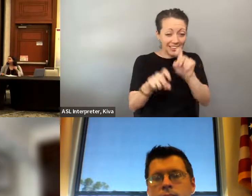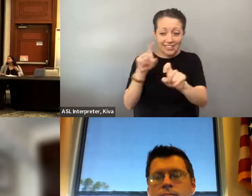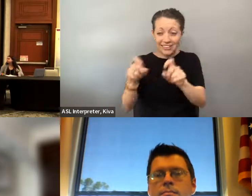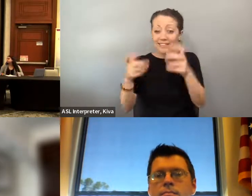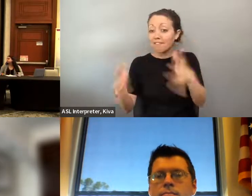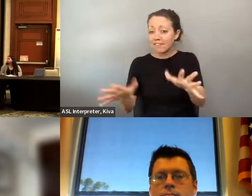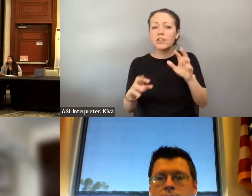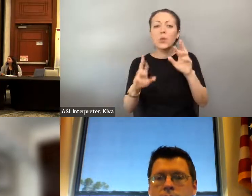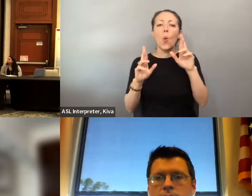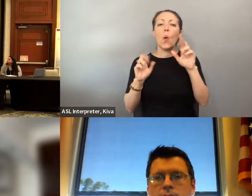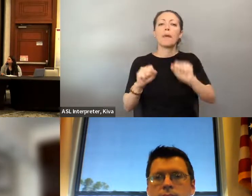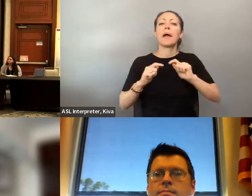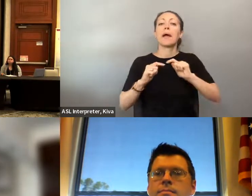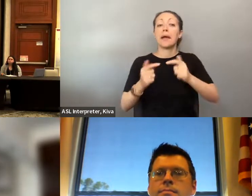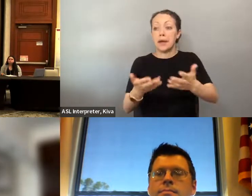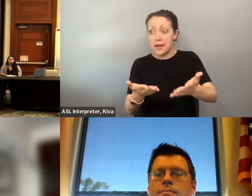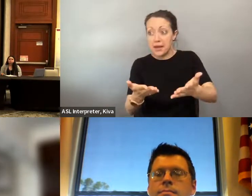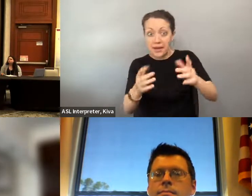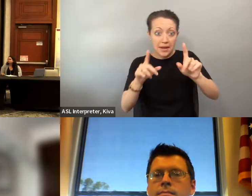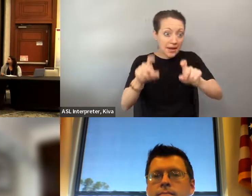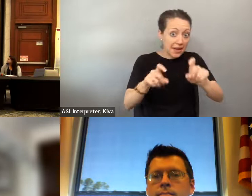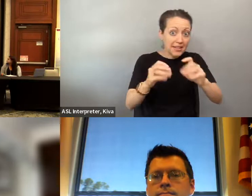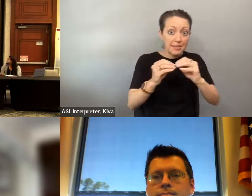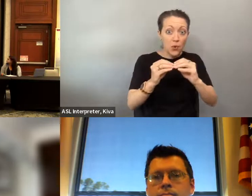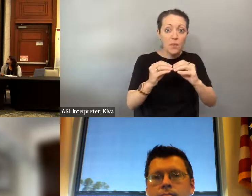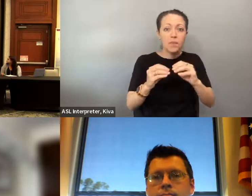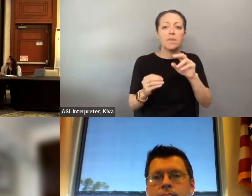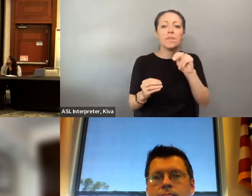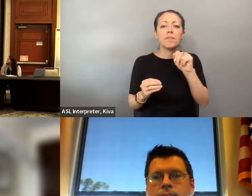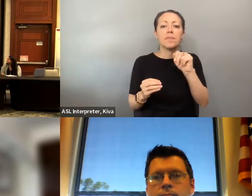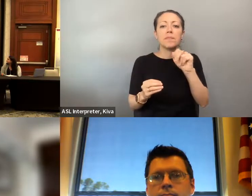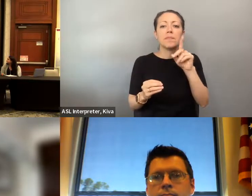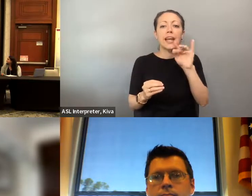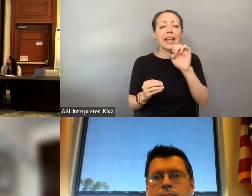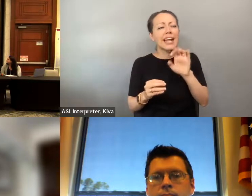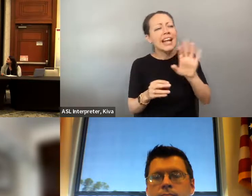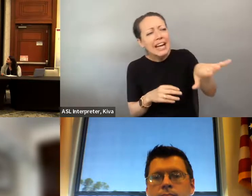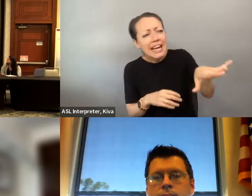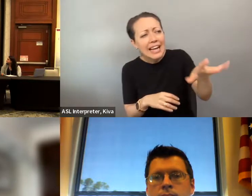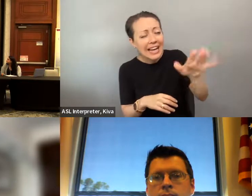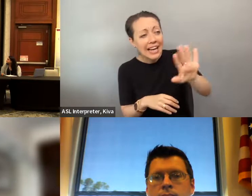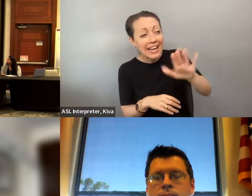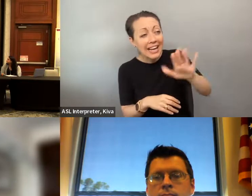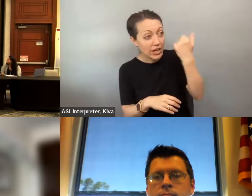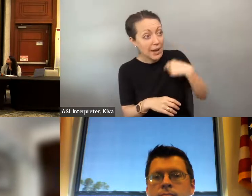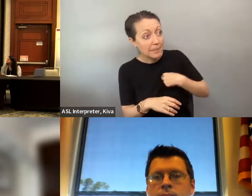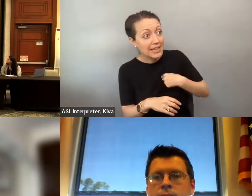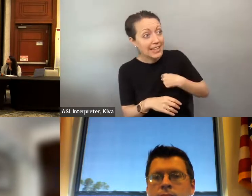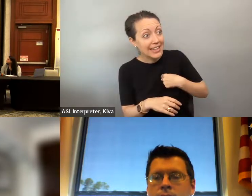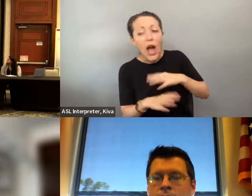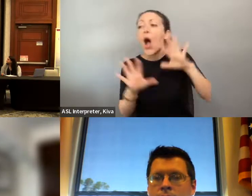And we'll hopefully get to some qustions towards the end Hopefully get to some questions towards the end that all panelists can be able to answer and feed in on. that all panelists can be able to answer and feed in on. But we're going to -- » Thank you. I think you